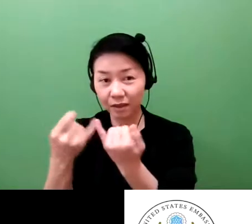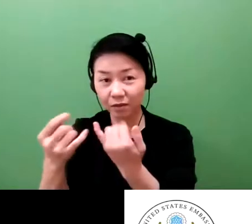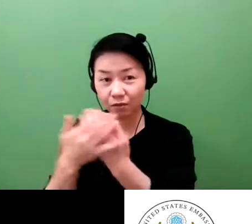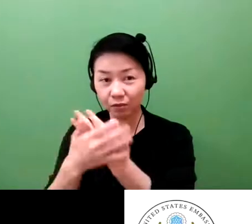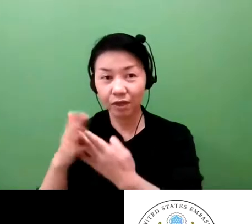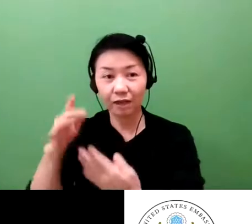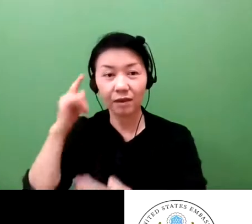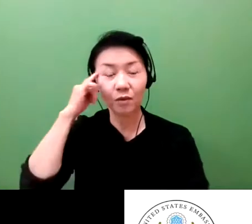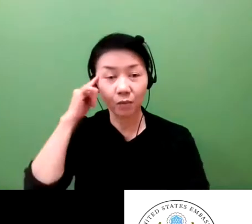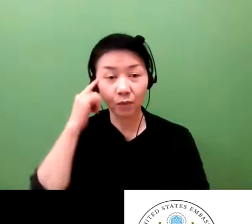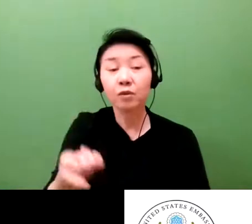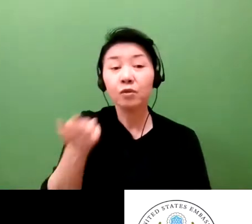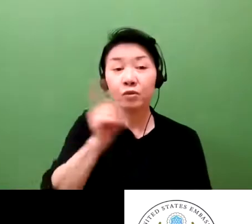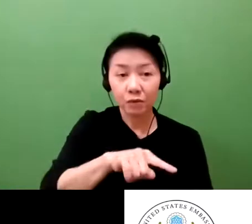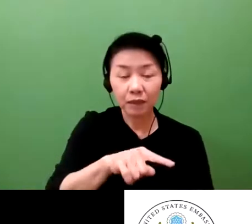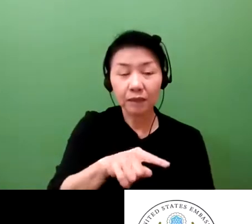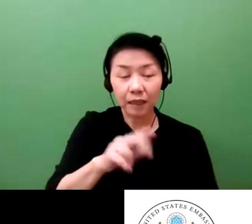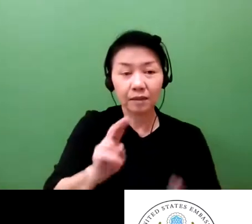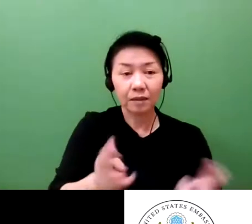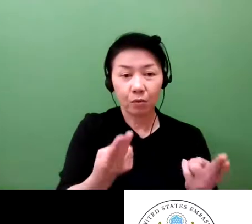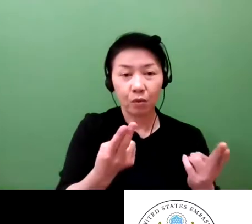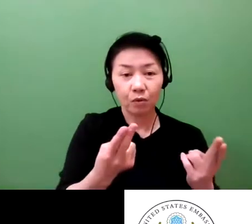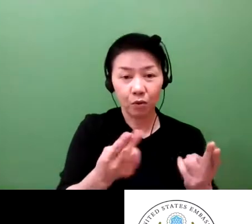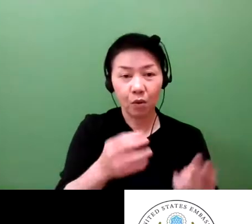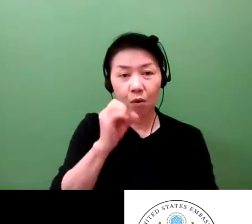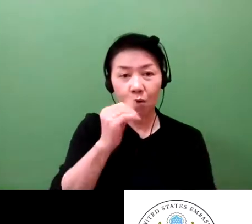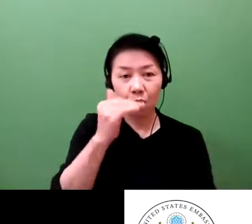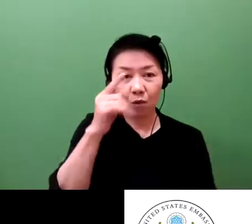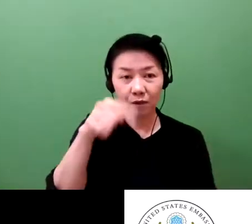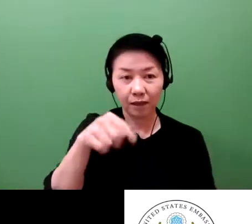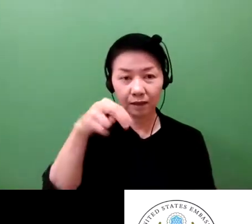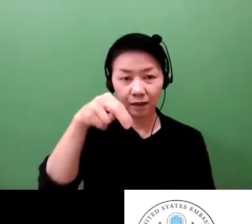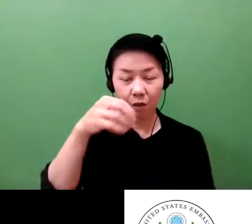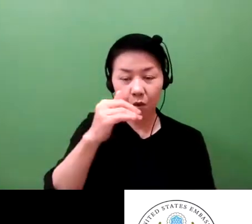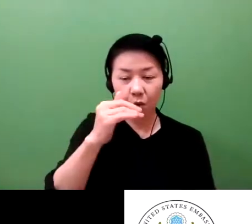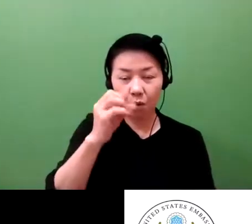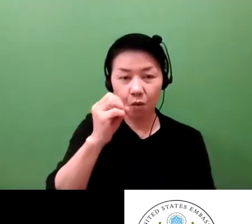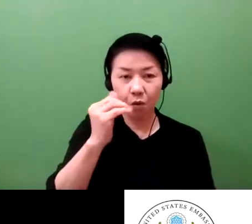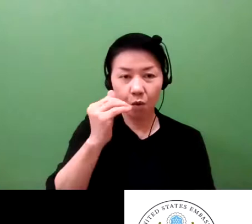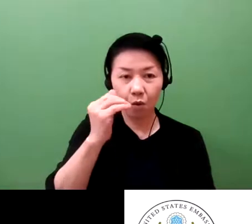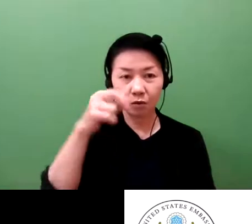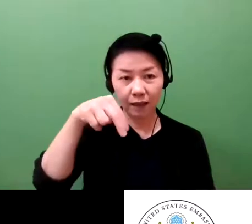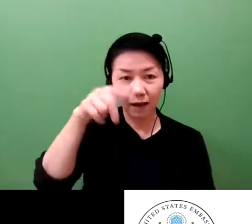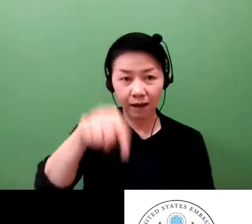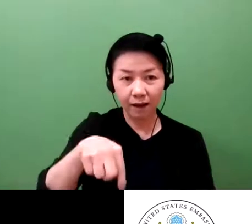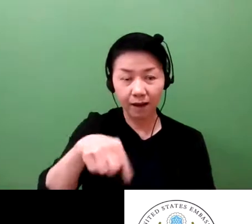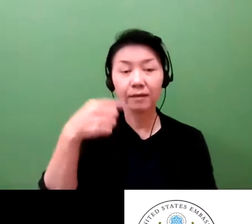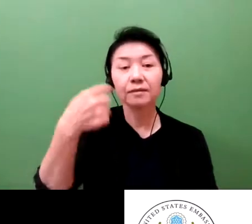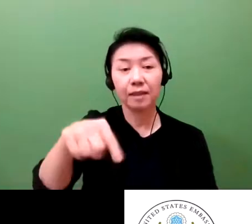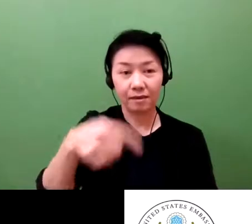Professor O'Connor specializes his research in intellectual property and business law,